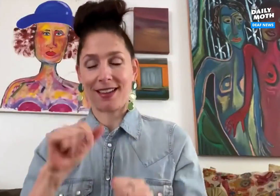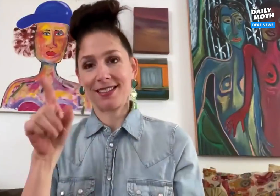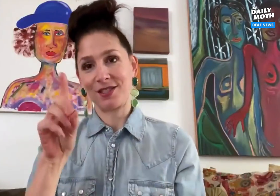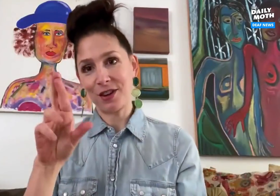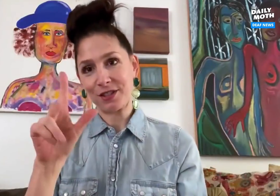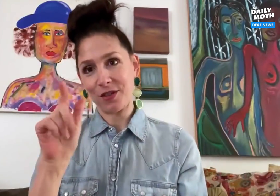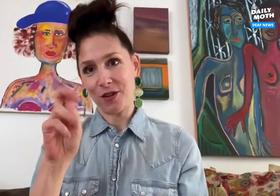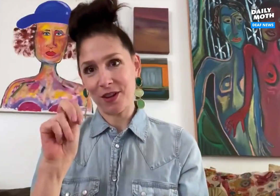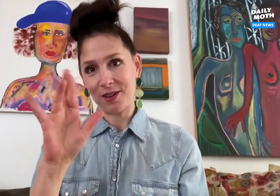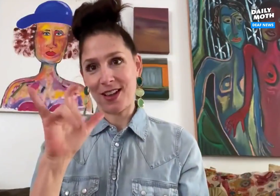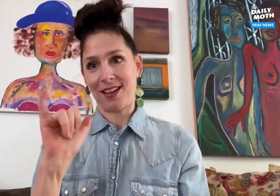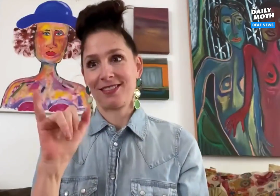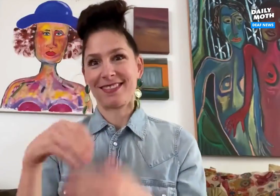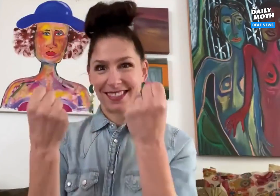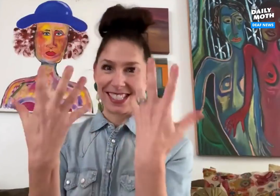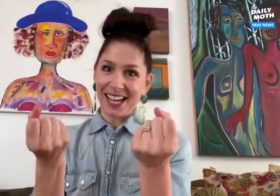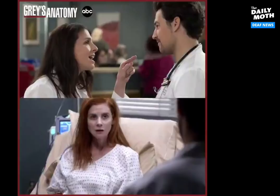playing Dr. Lauren Riley in ASL!